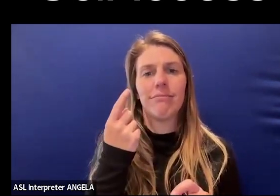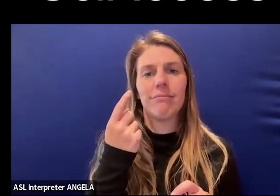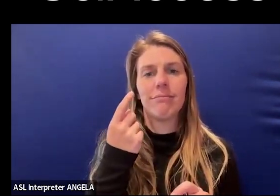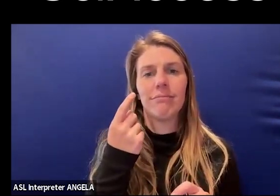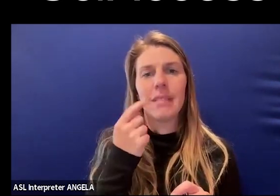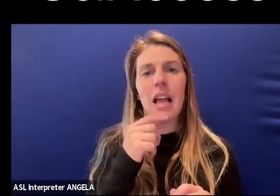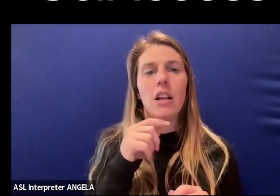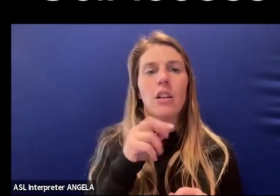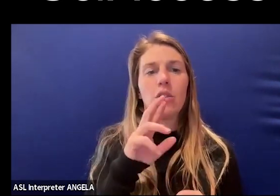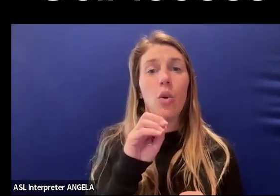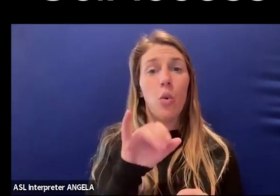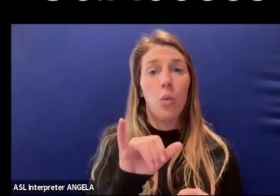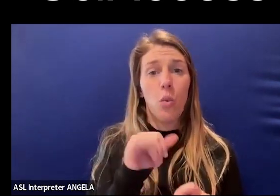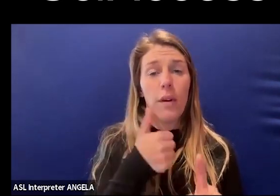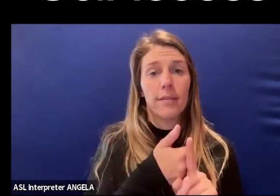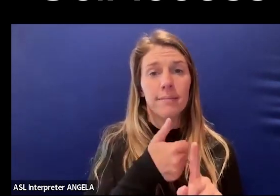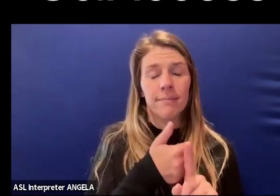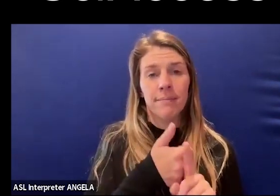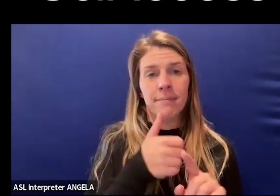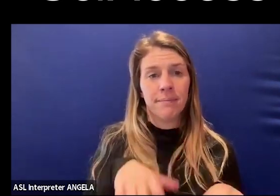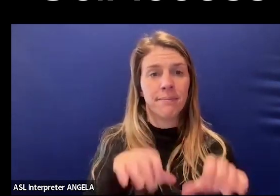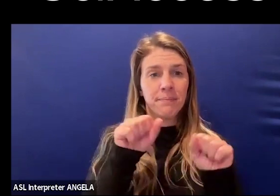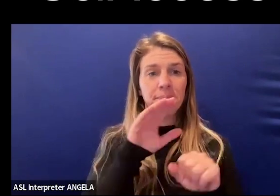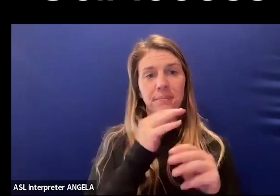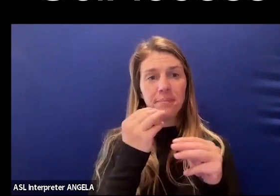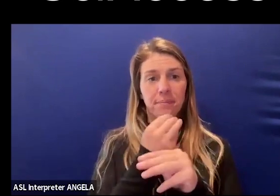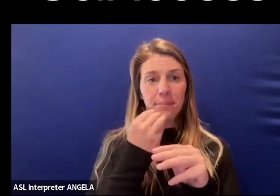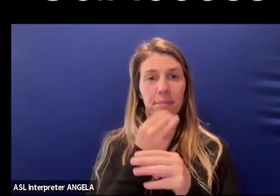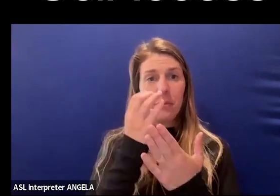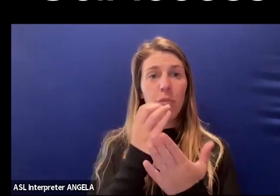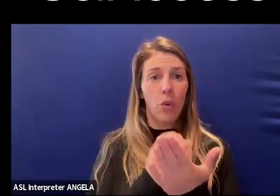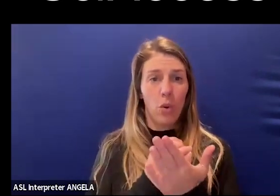Roy, when he was taking his mathematics courses,